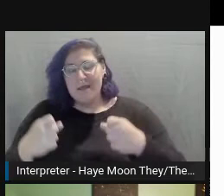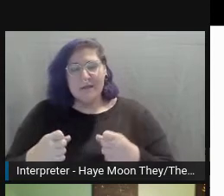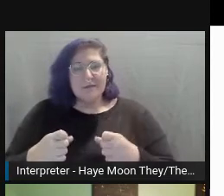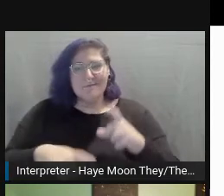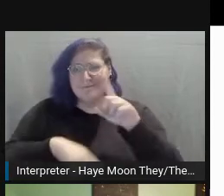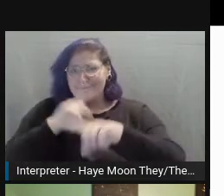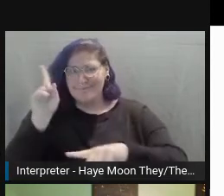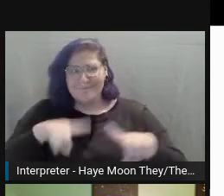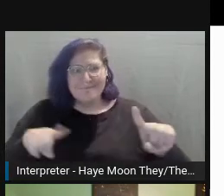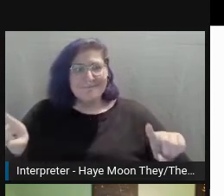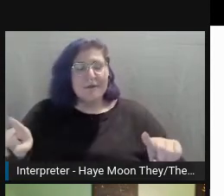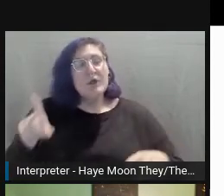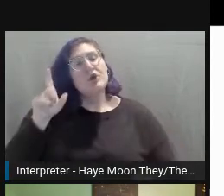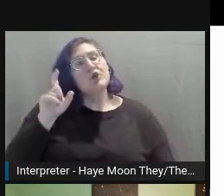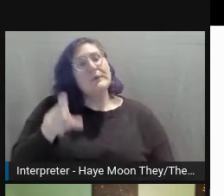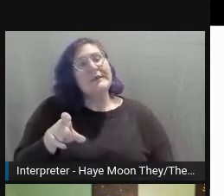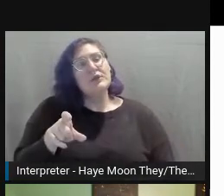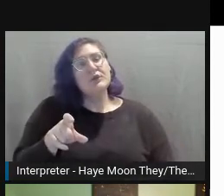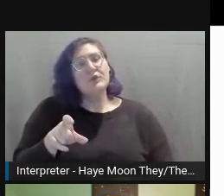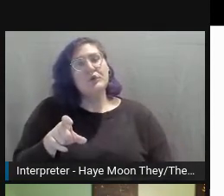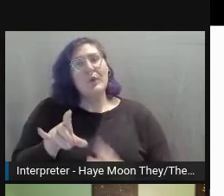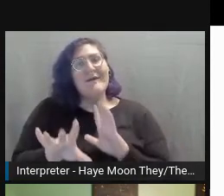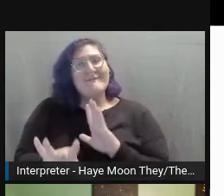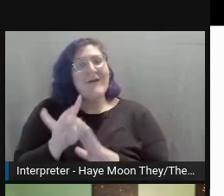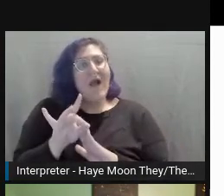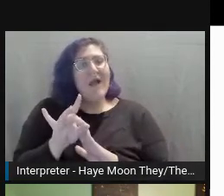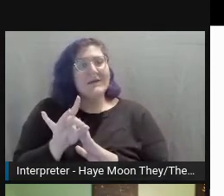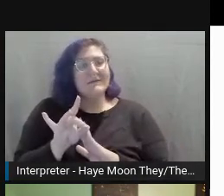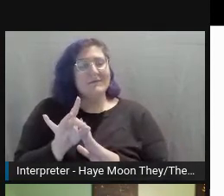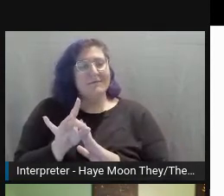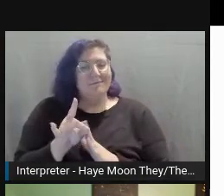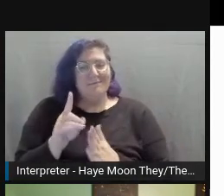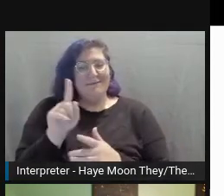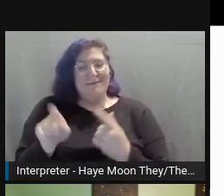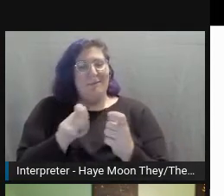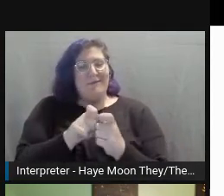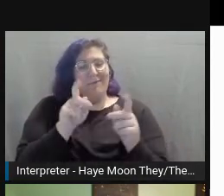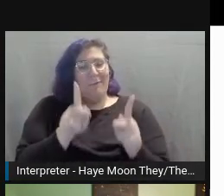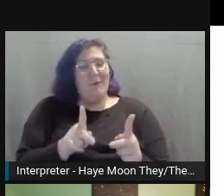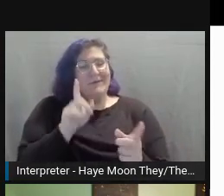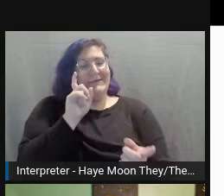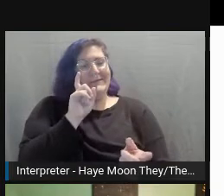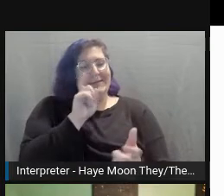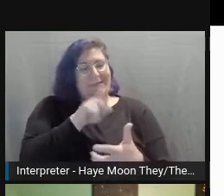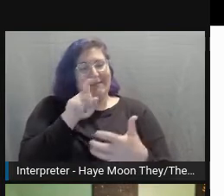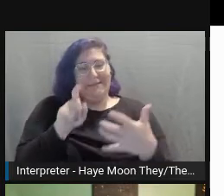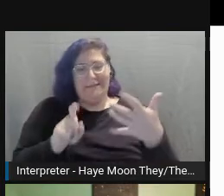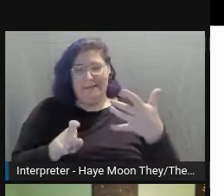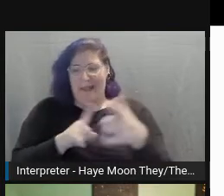You need to find out what folks need, in order to best accommodate them and don't make assumptions.